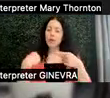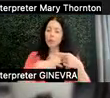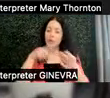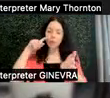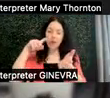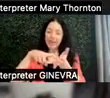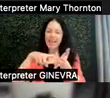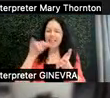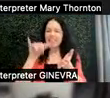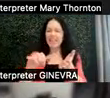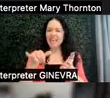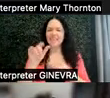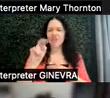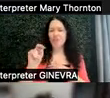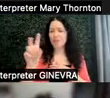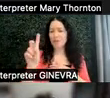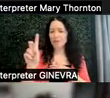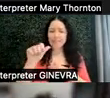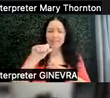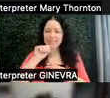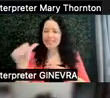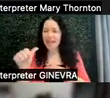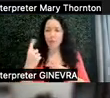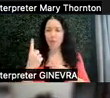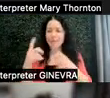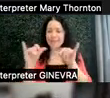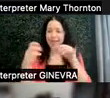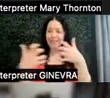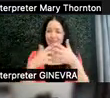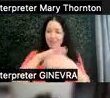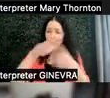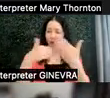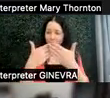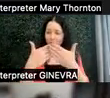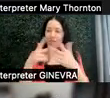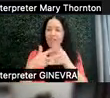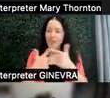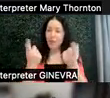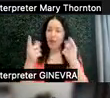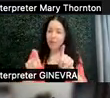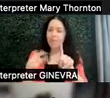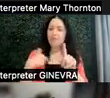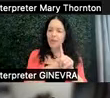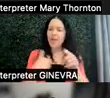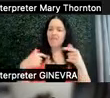all, and it's not a more or less, what we end up with is a lot of competing needs in the classroom.